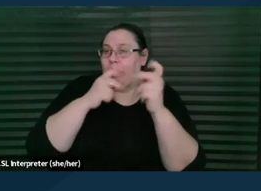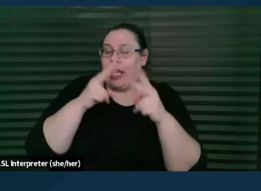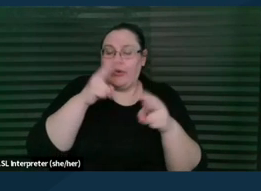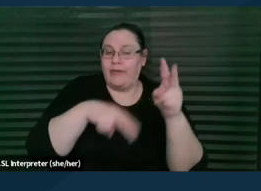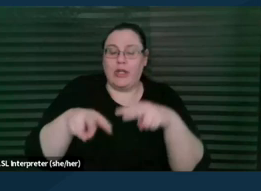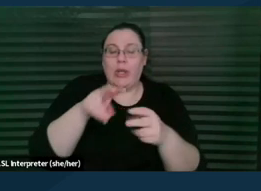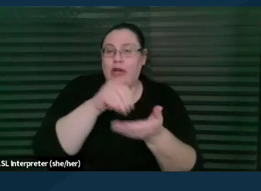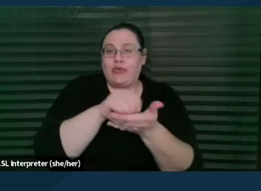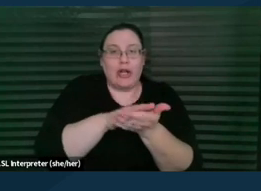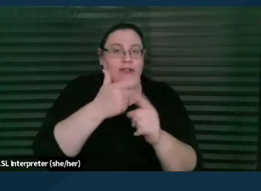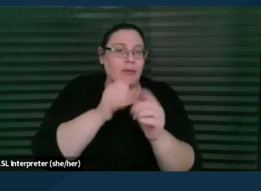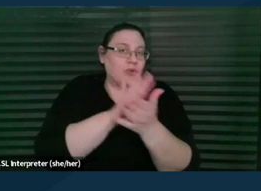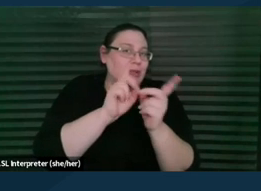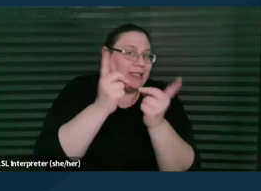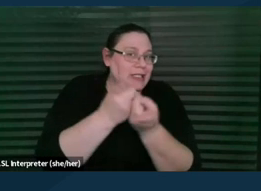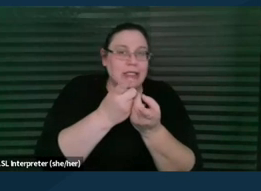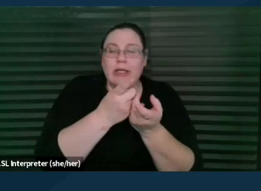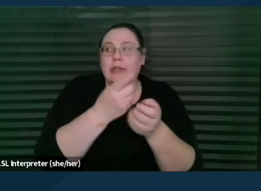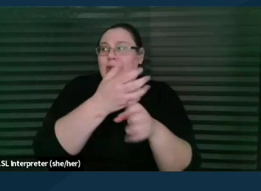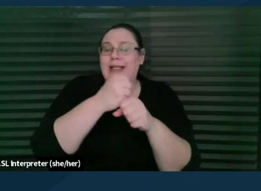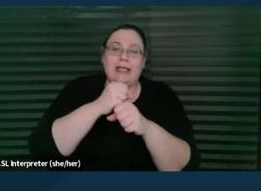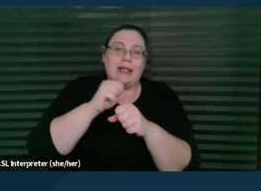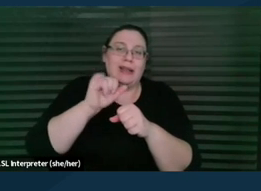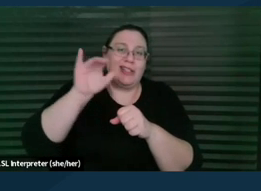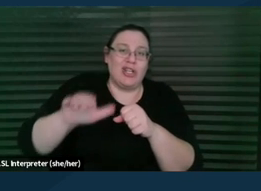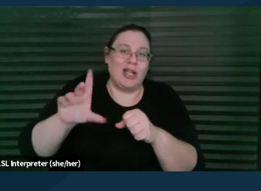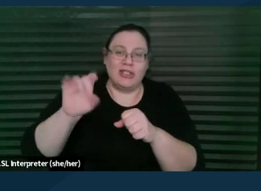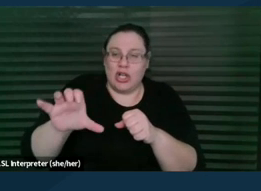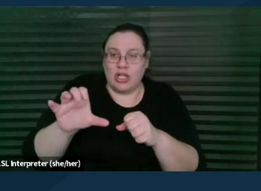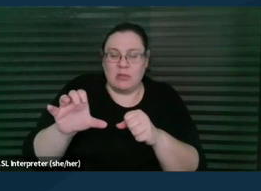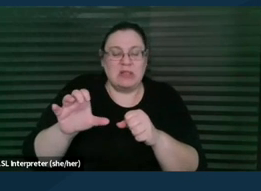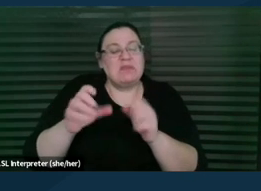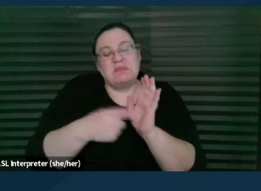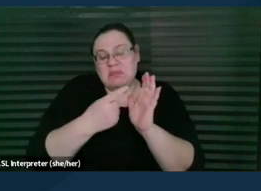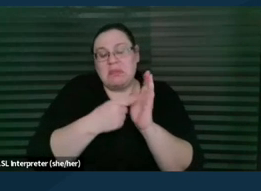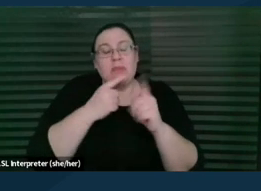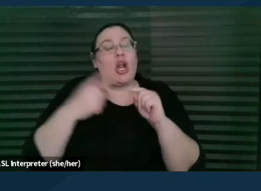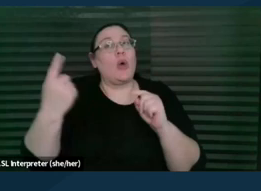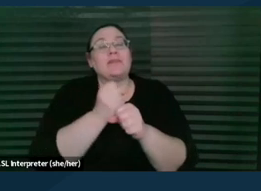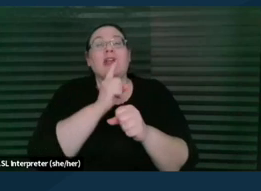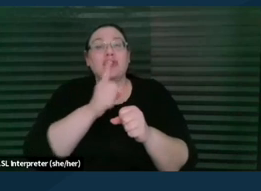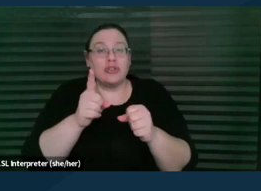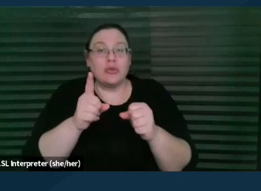or getting my child's documents," or something like that. But we always make sure that there is a release of information